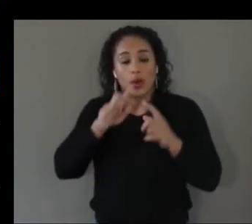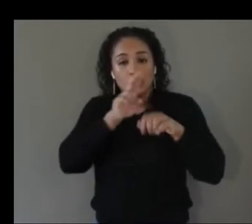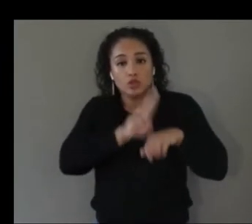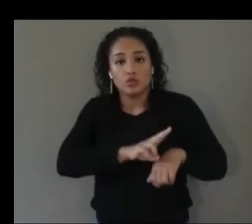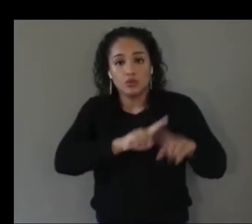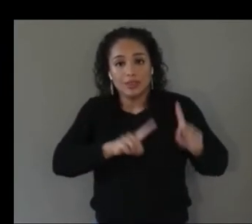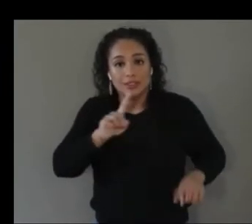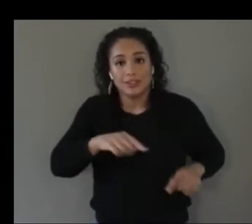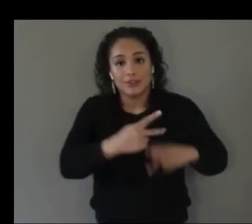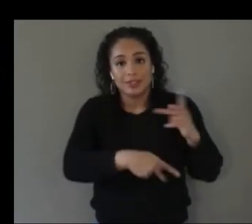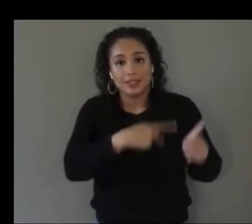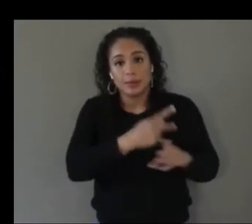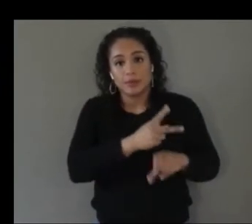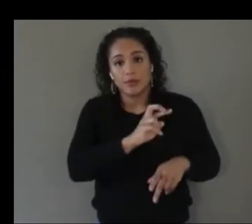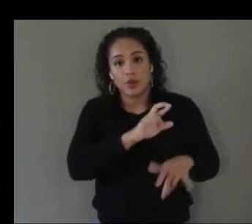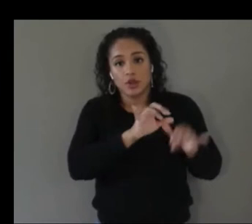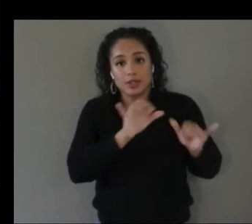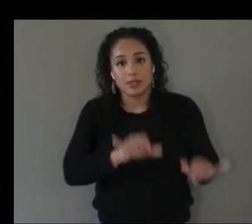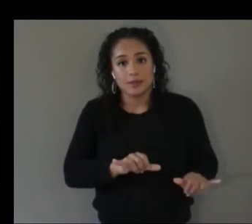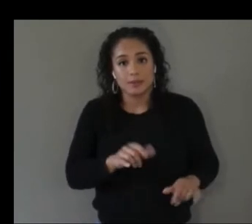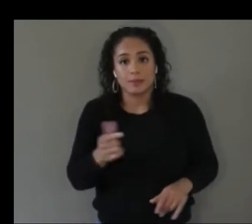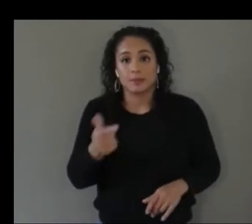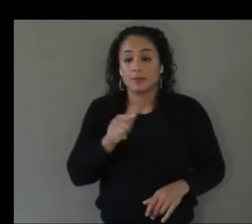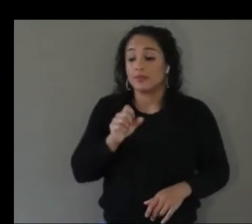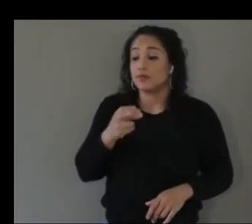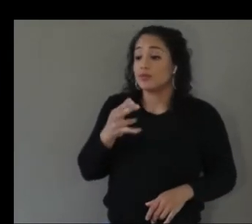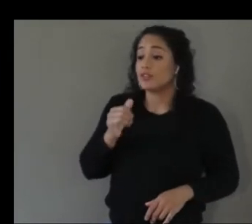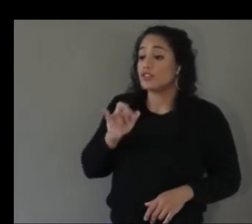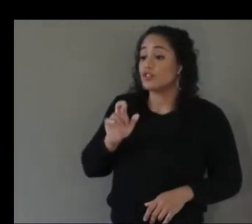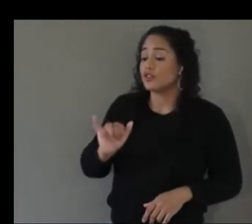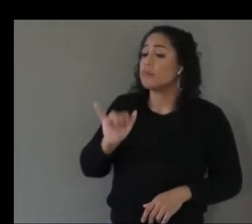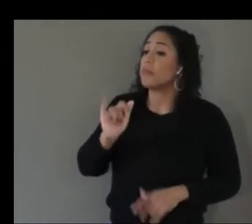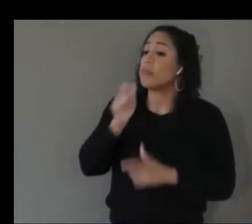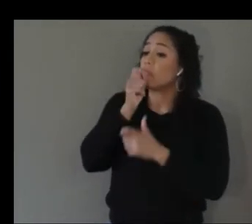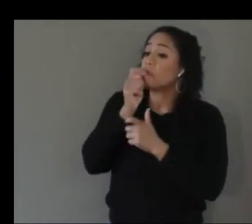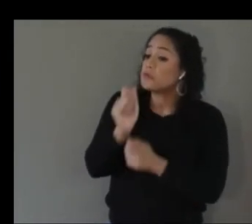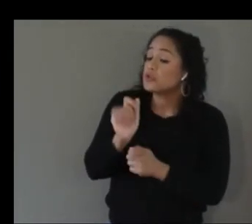that's really interesting so your work was focusing on people with physical disabilities